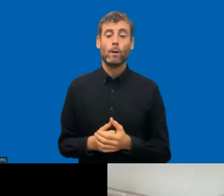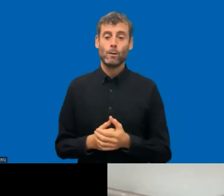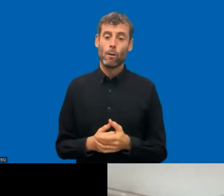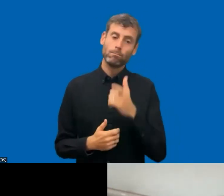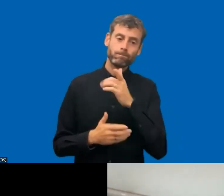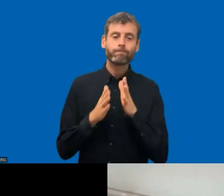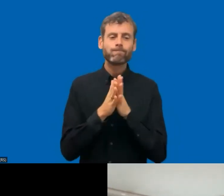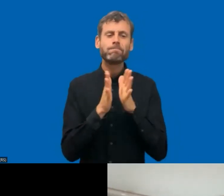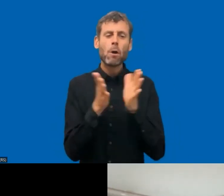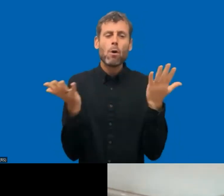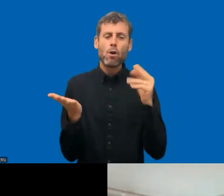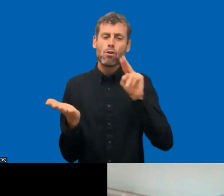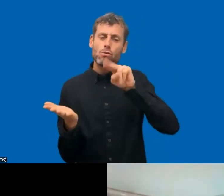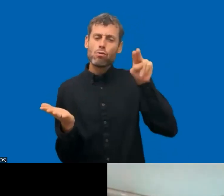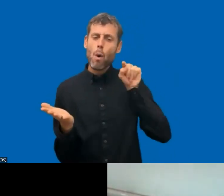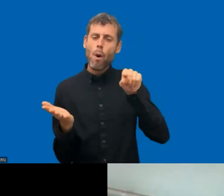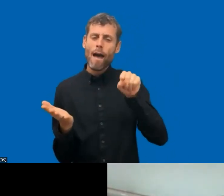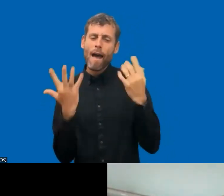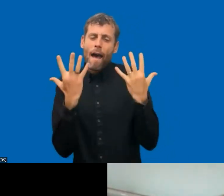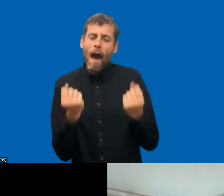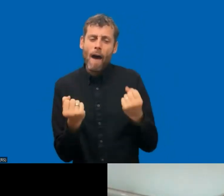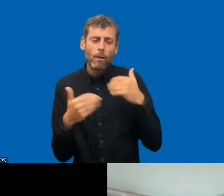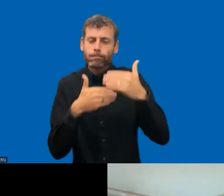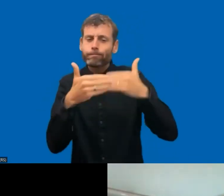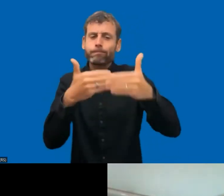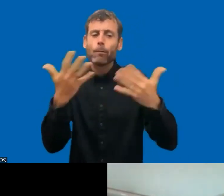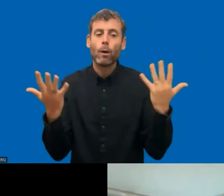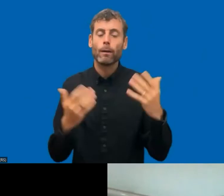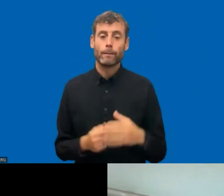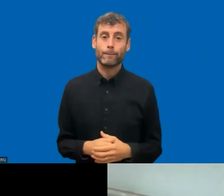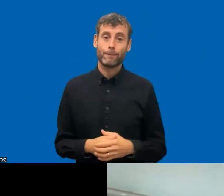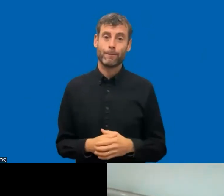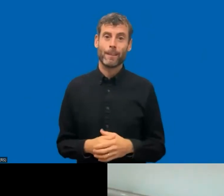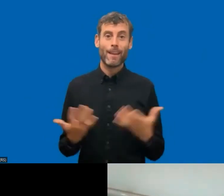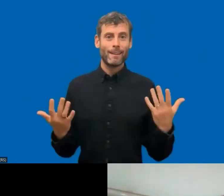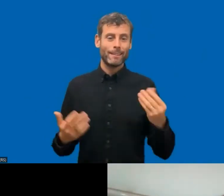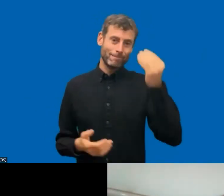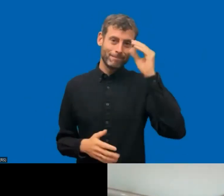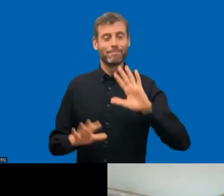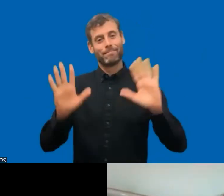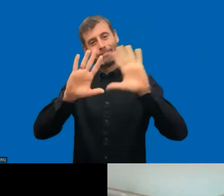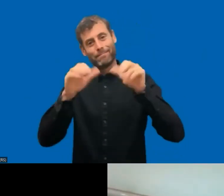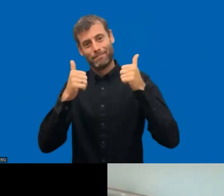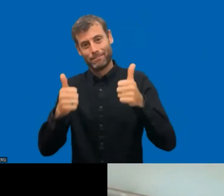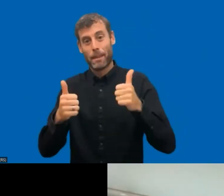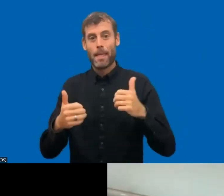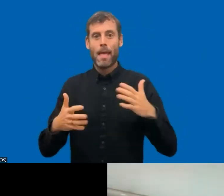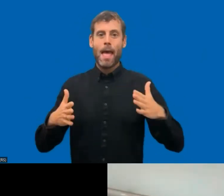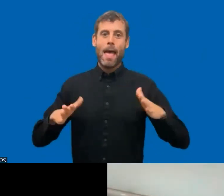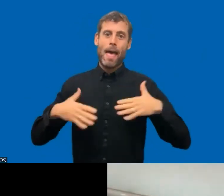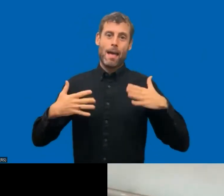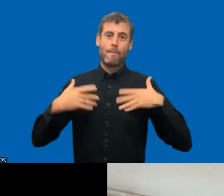First of all, happy anniversary. Thank you so much for inviting me. As you